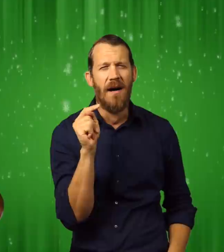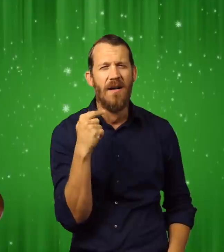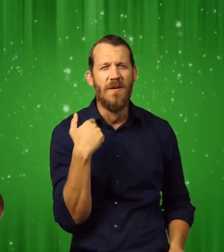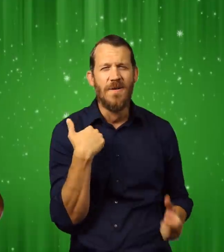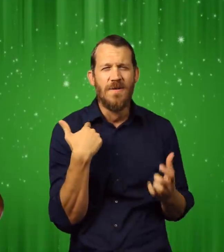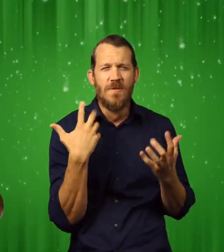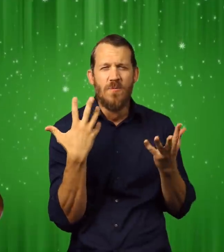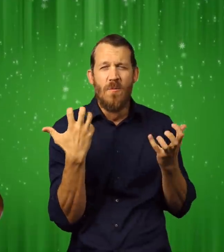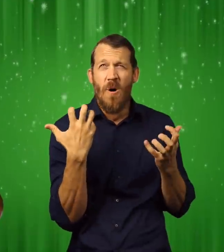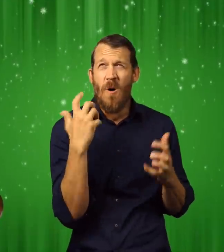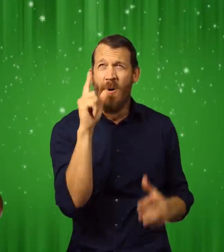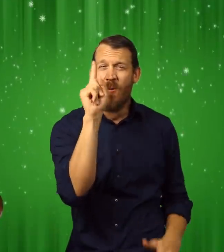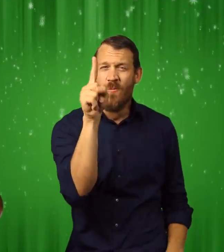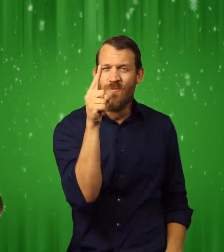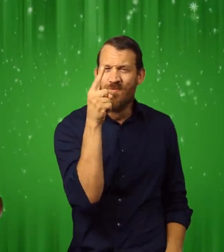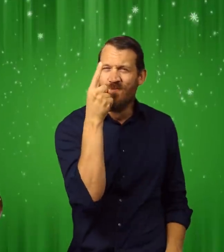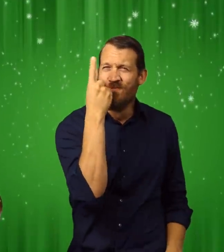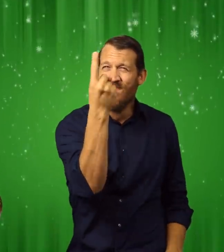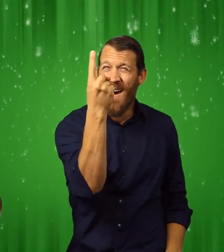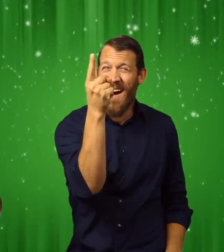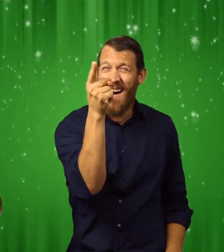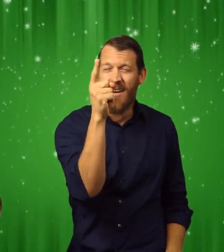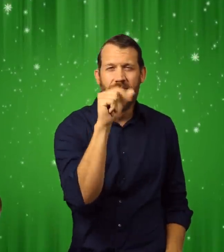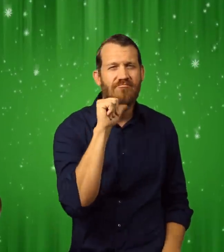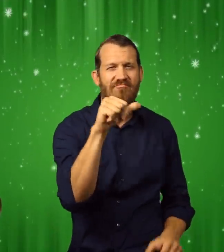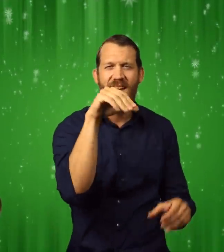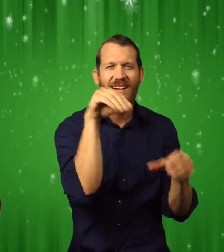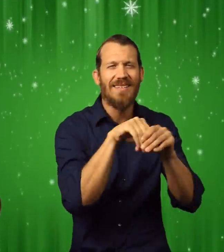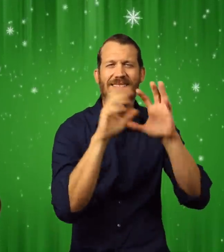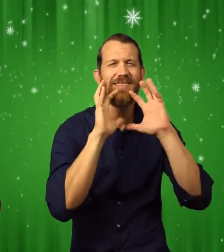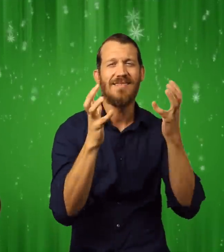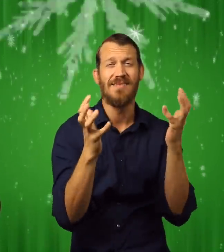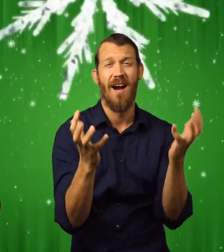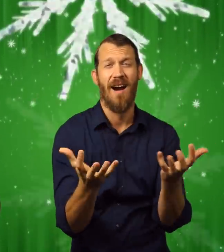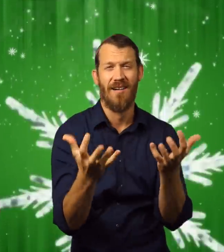for Christmas was not inside Santa's giant bag.